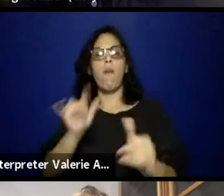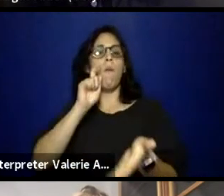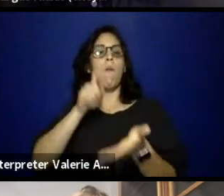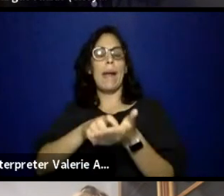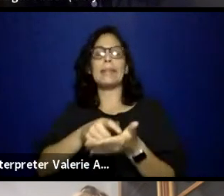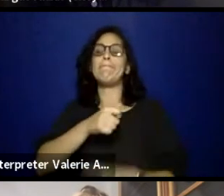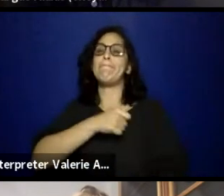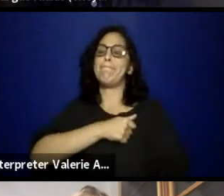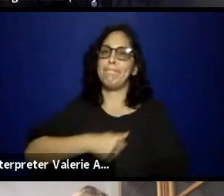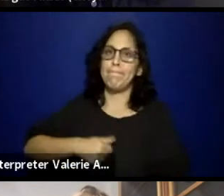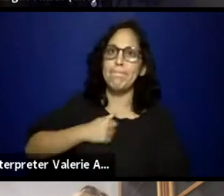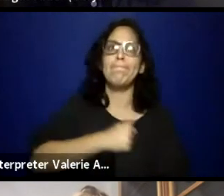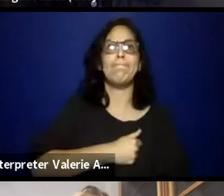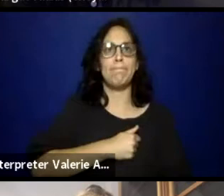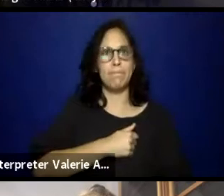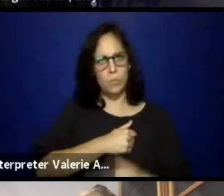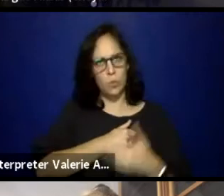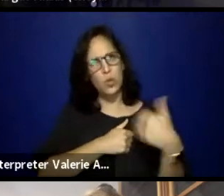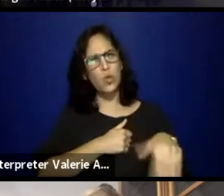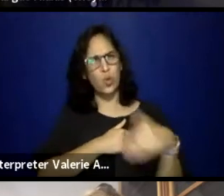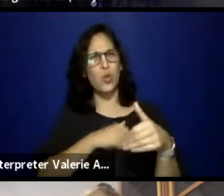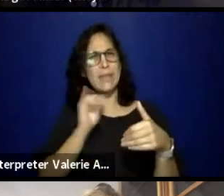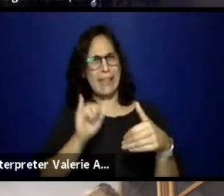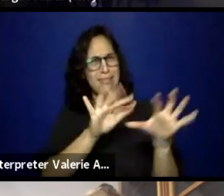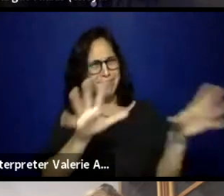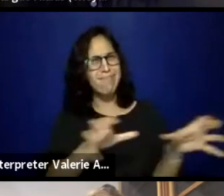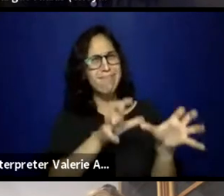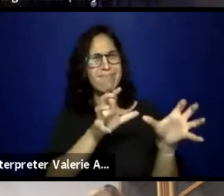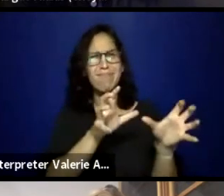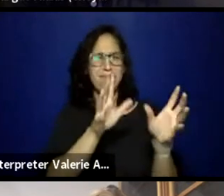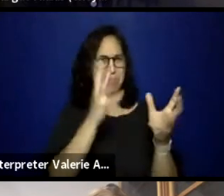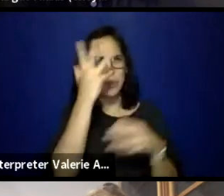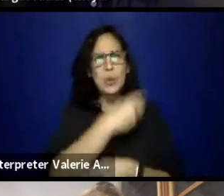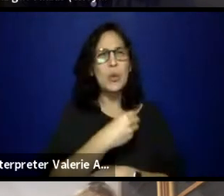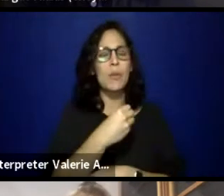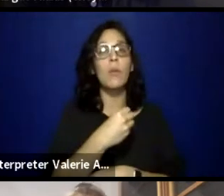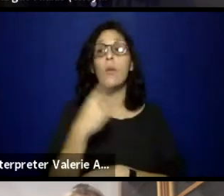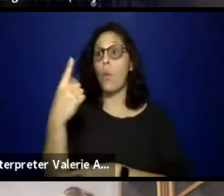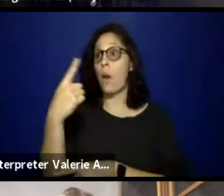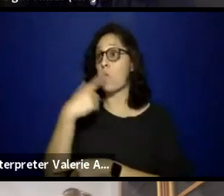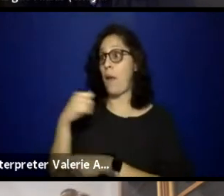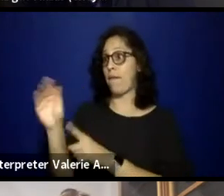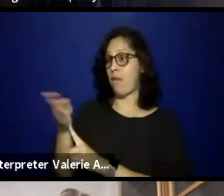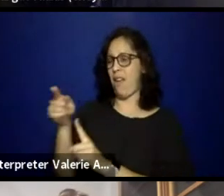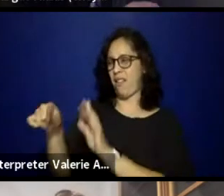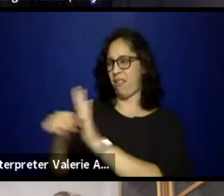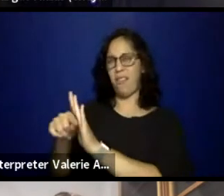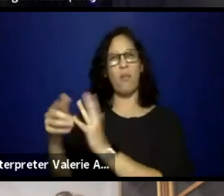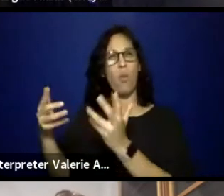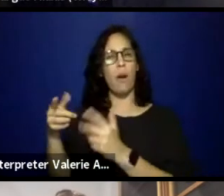Unrelated, a big red flag for me with organizations is when they're more concerned